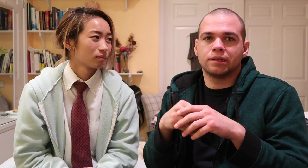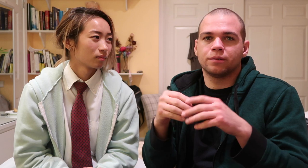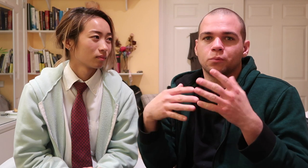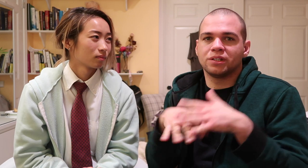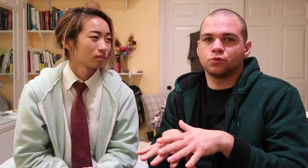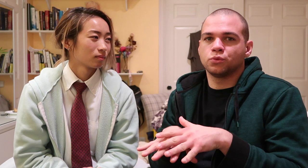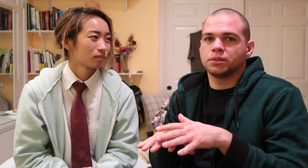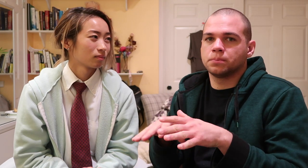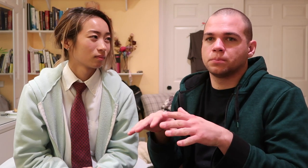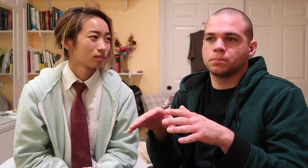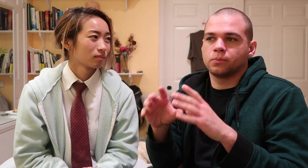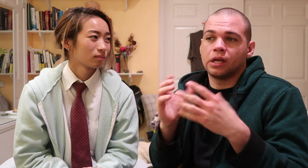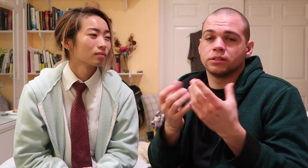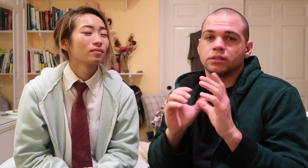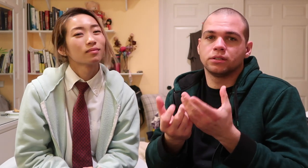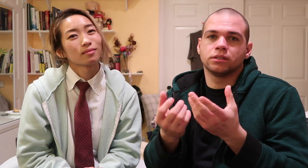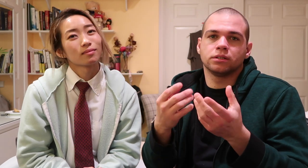first of all I grew up in mainstream classes